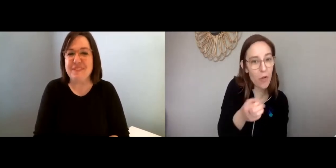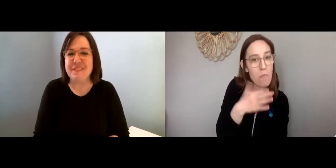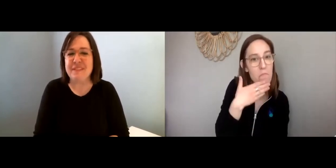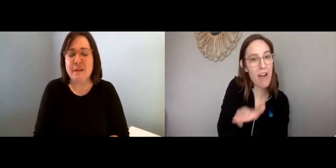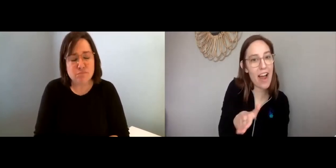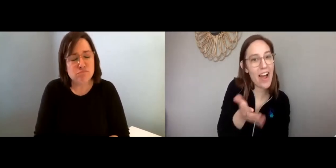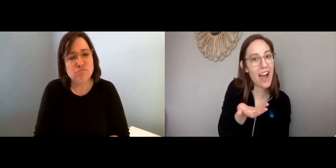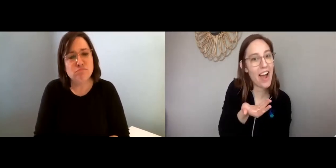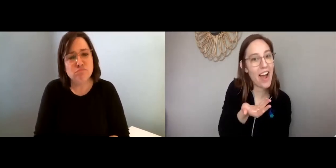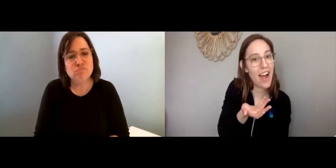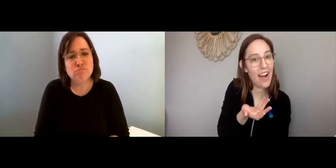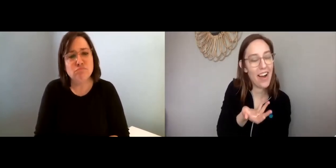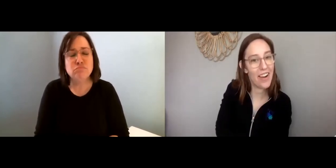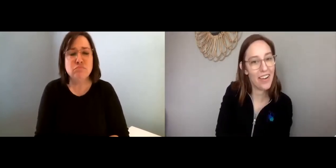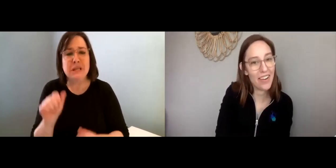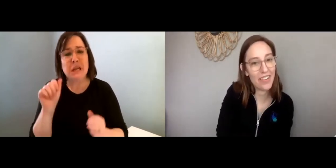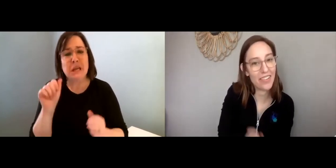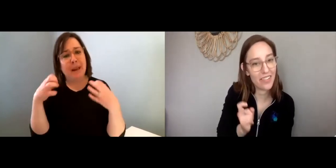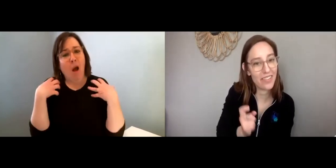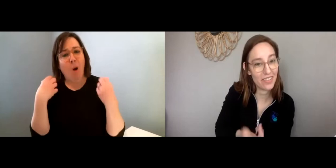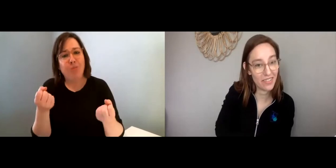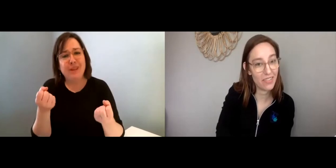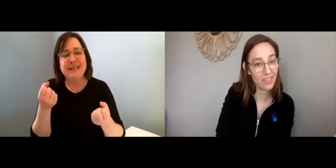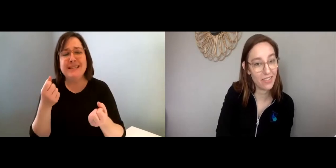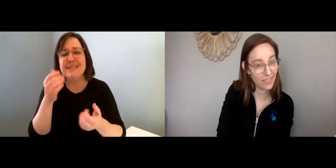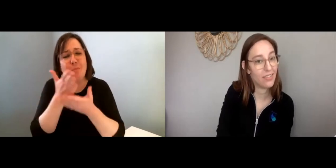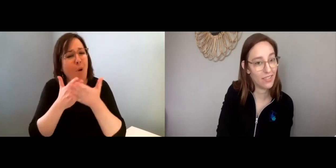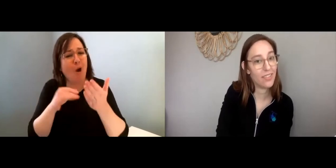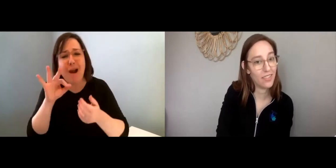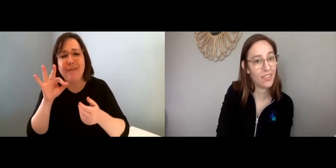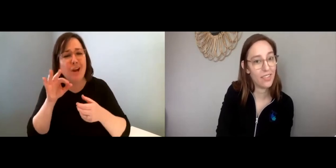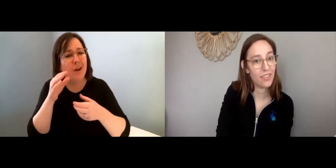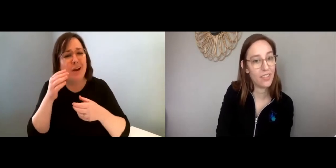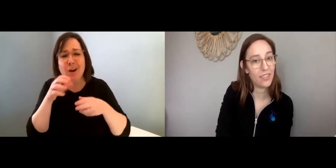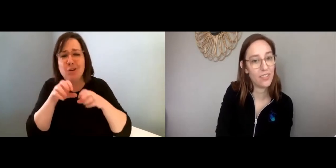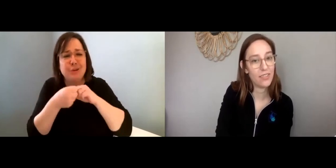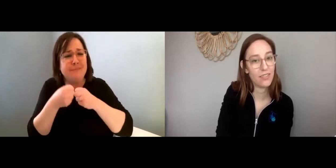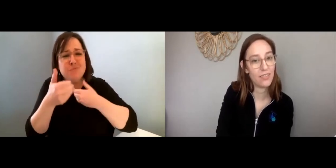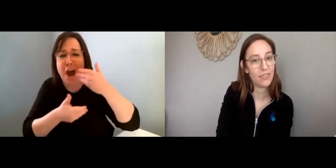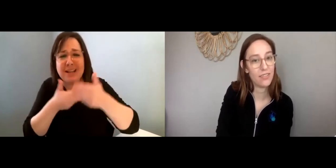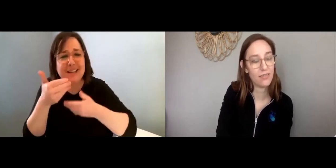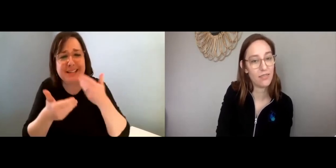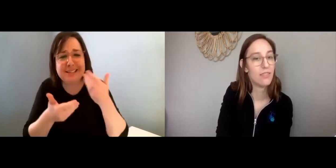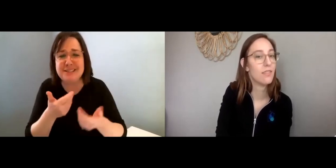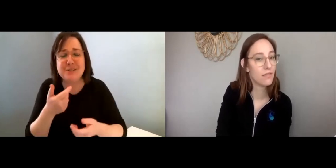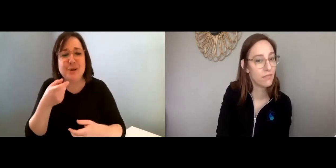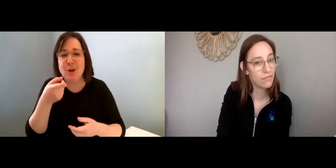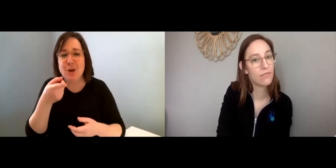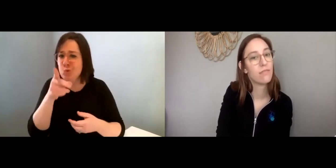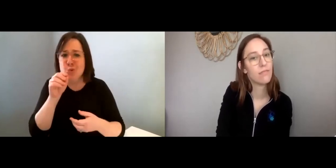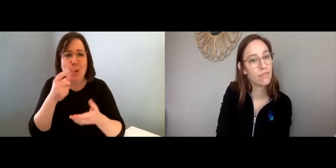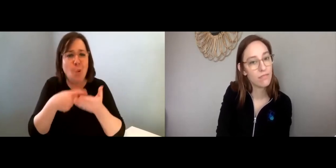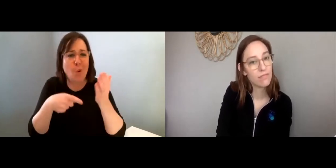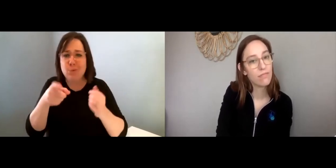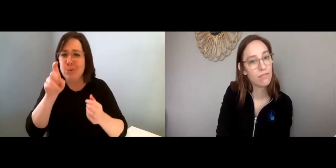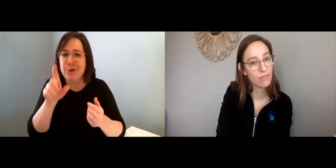I wonder-- is that a good thing, or a bad thing? Lisa: That can be healthy! It’s part of the grieving process.